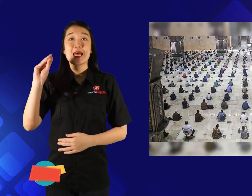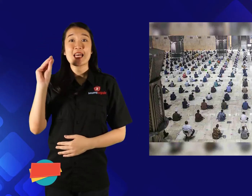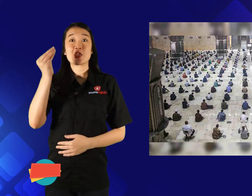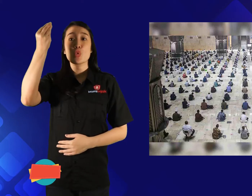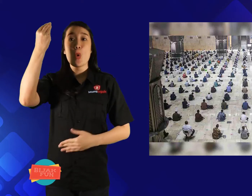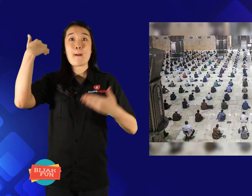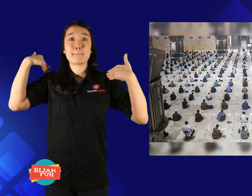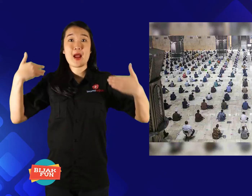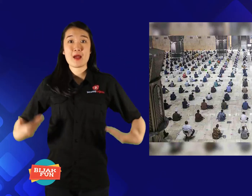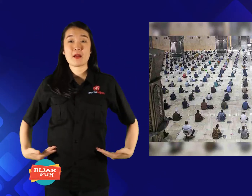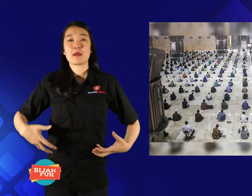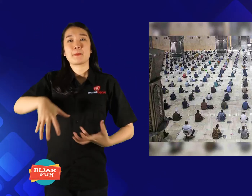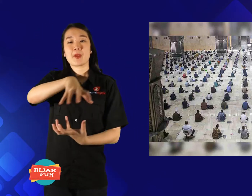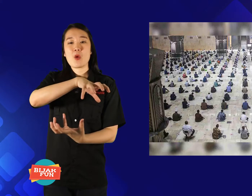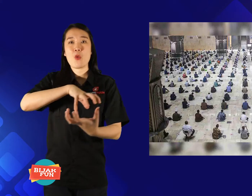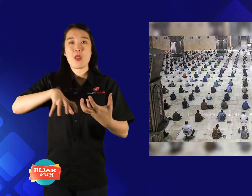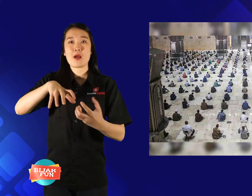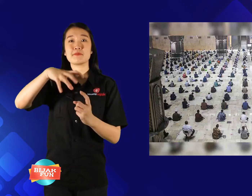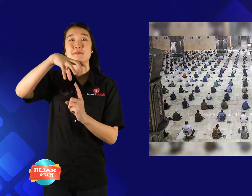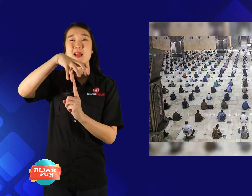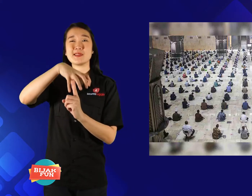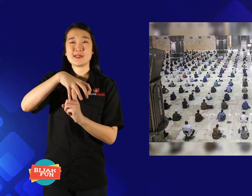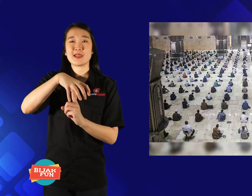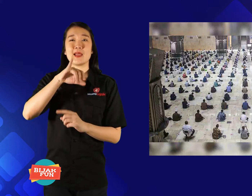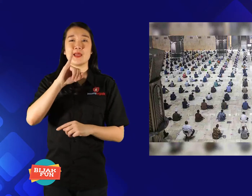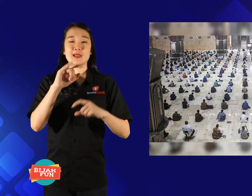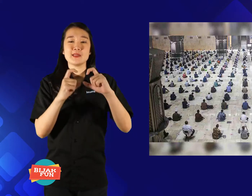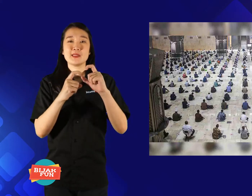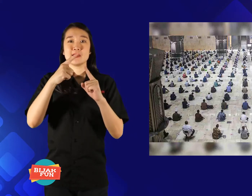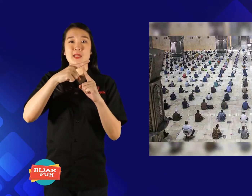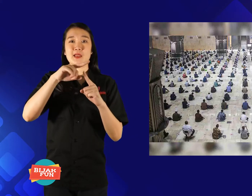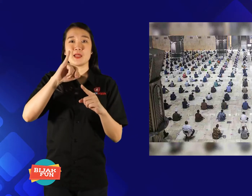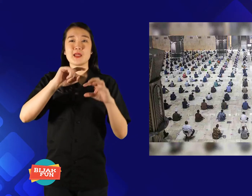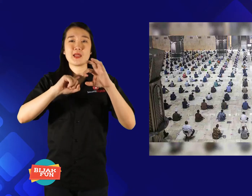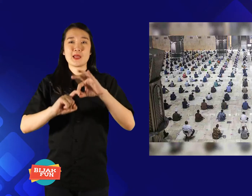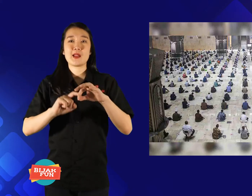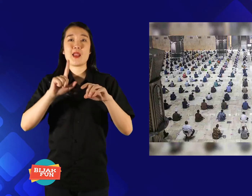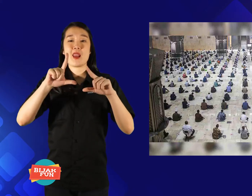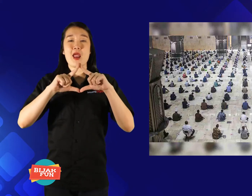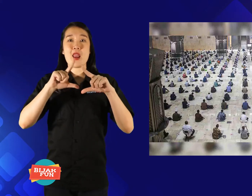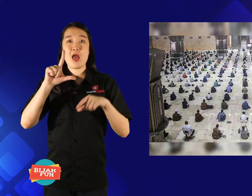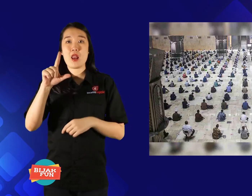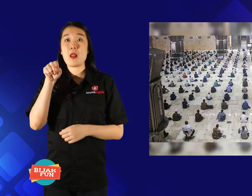Chairman of the Istiqlal Mosque Management Board,